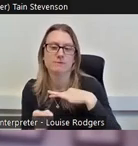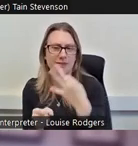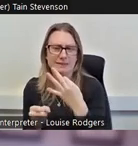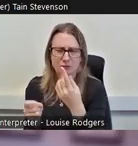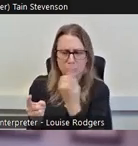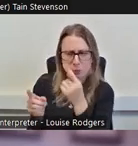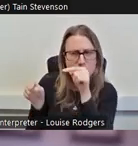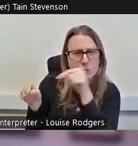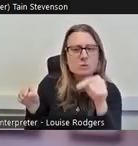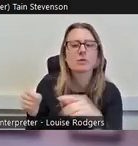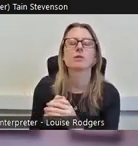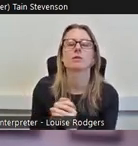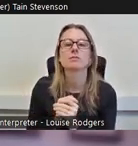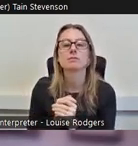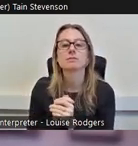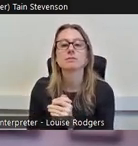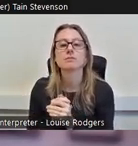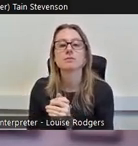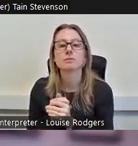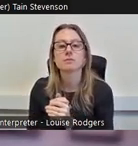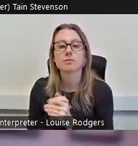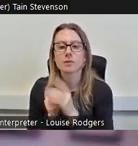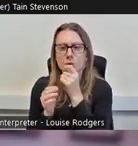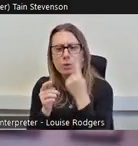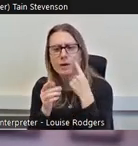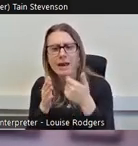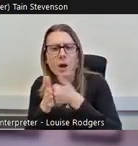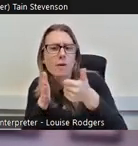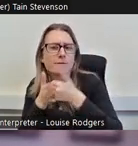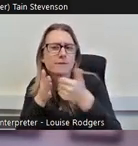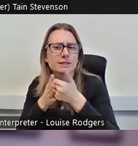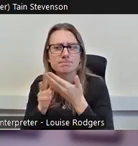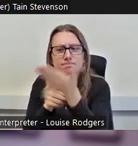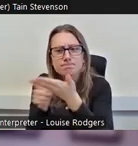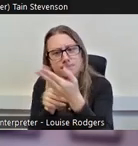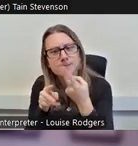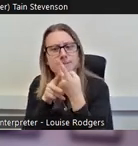One way we can look at it is intensity of volunteering, and this is done as an